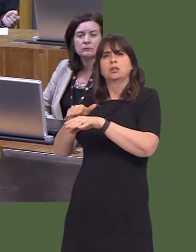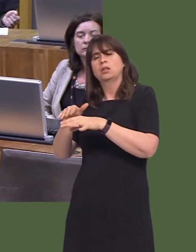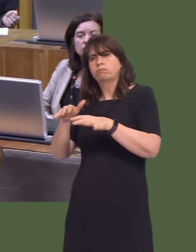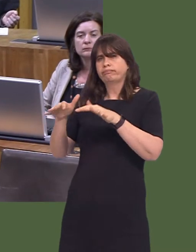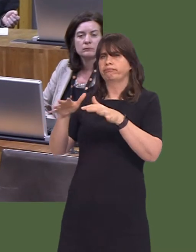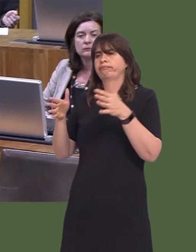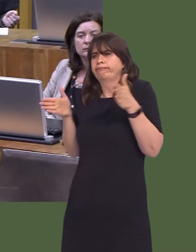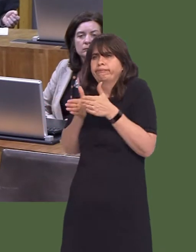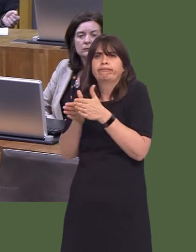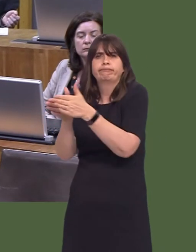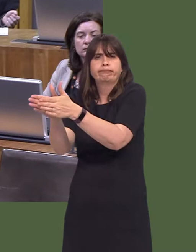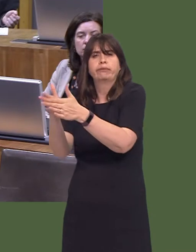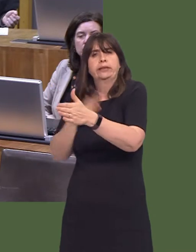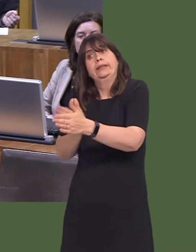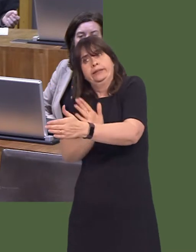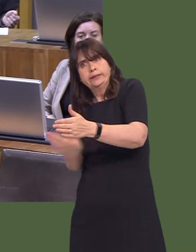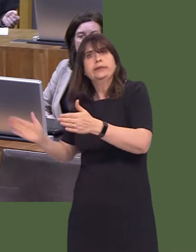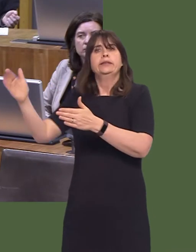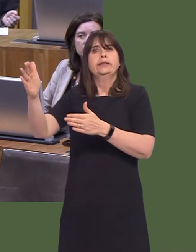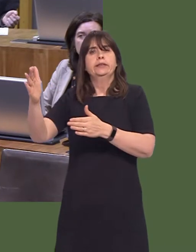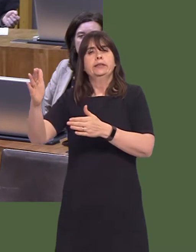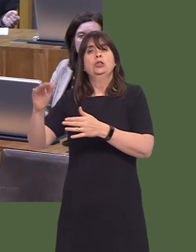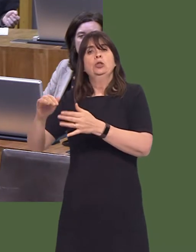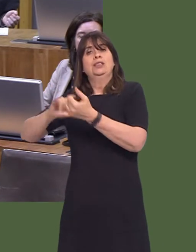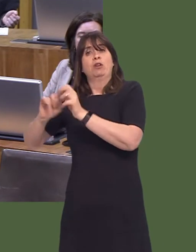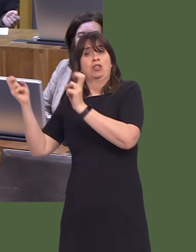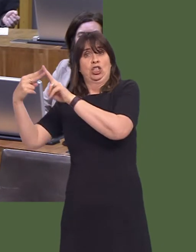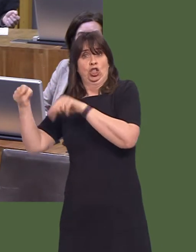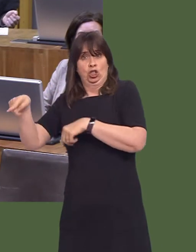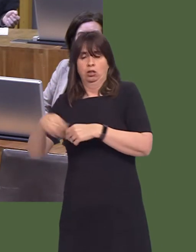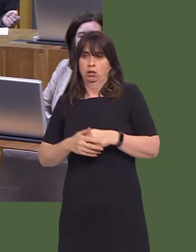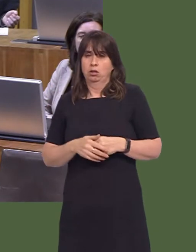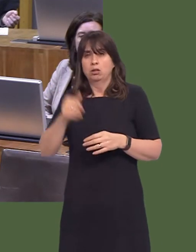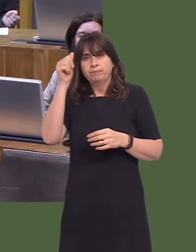when I get that evidence. But it's not just about roads, it's also about the metro and